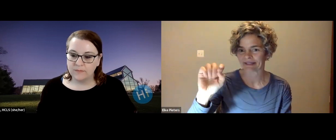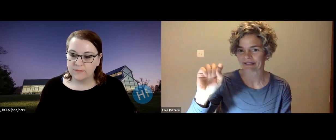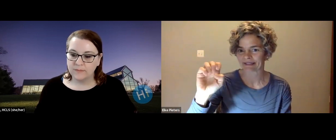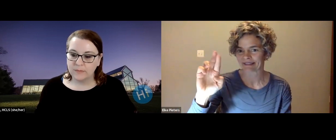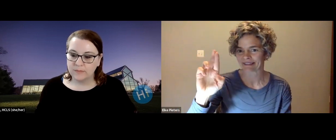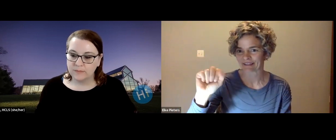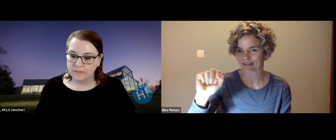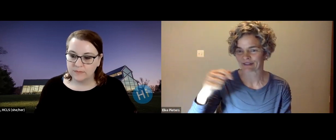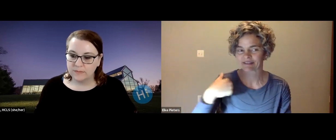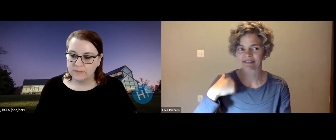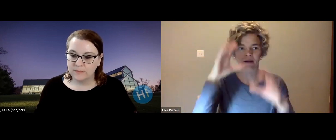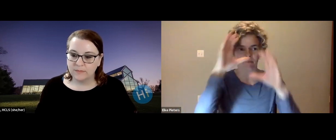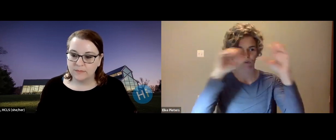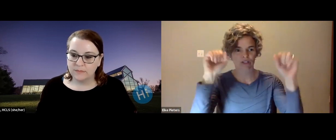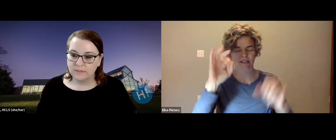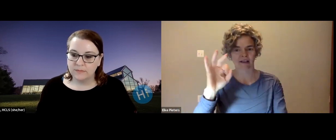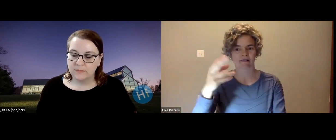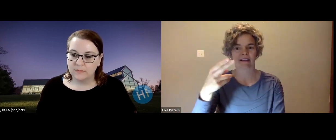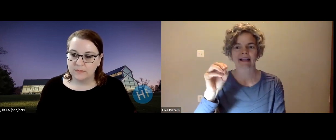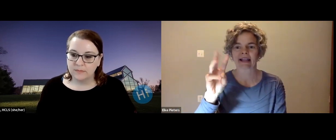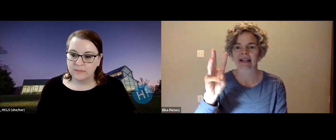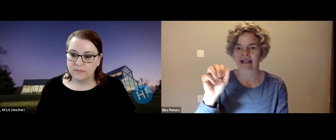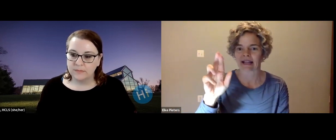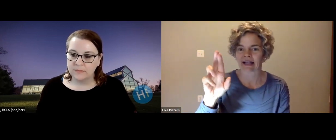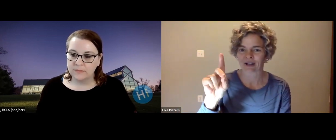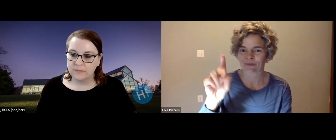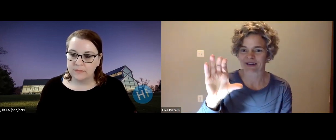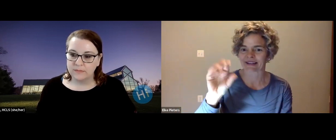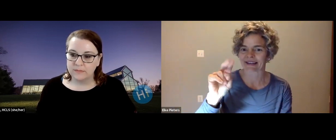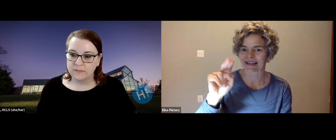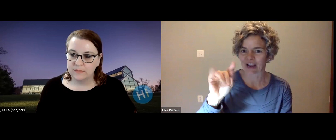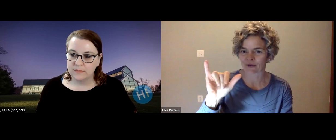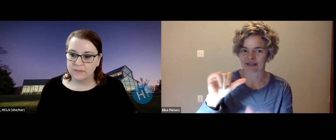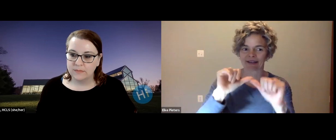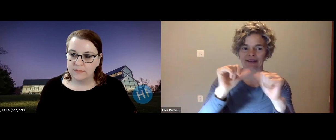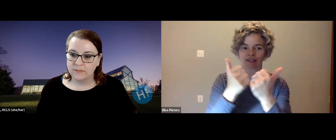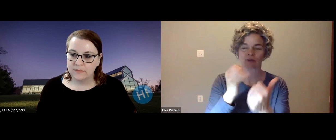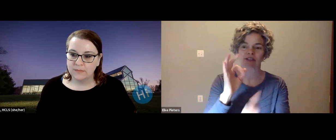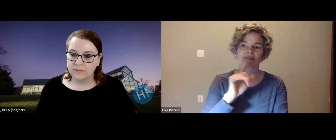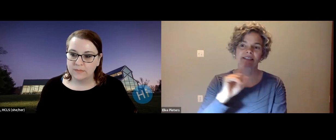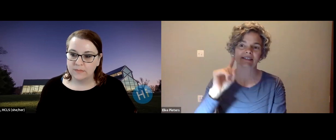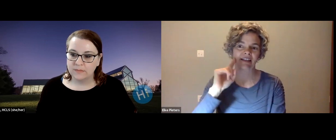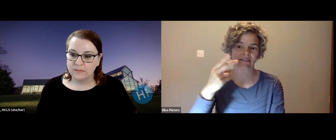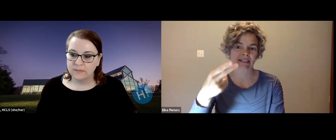have notes in front of me. So you might see me glance off to the side. And that is why let me introduce myself. I'm elke